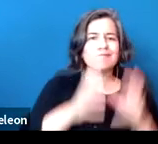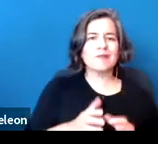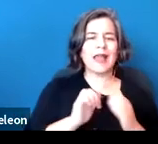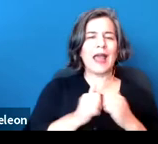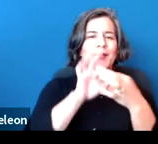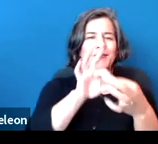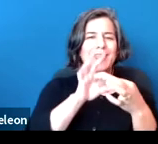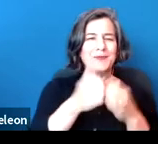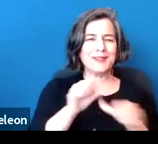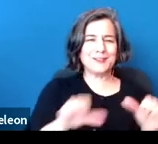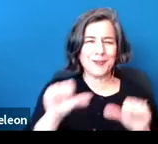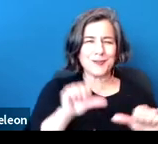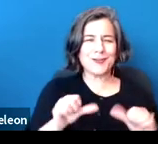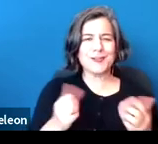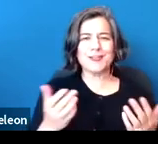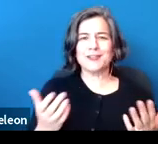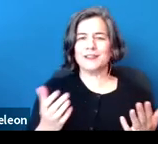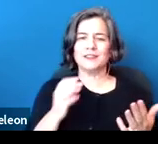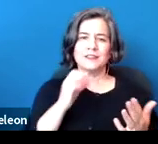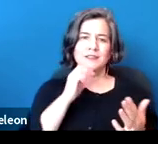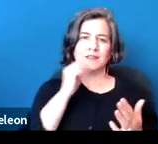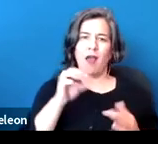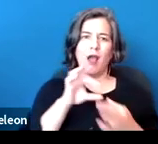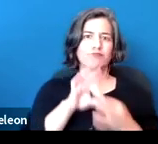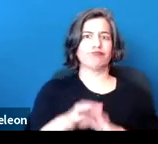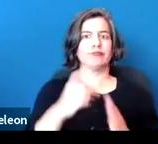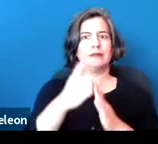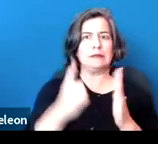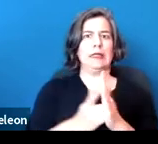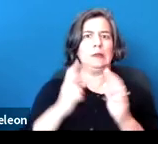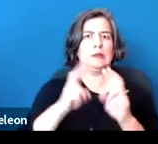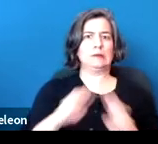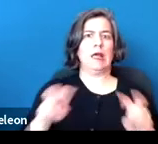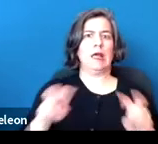This is not necessarily binding in terms of the legal analysis, but, you know,